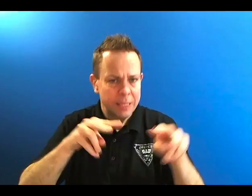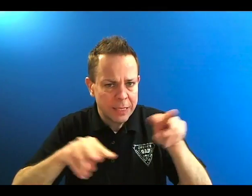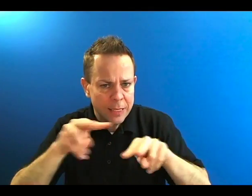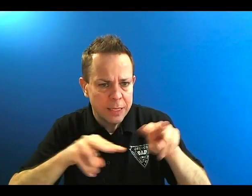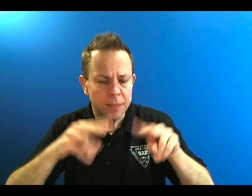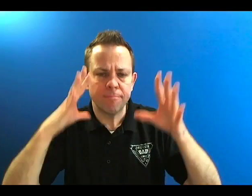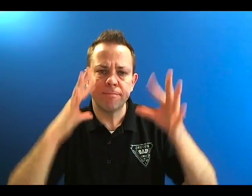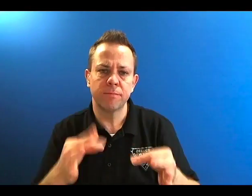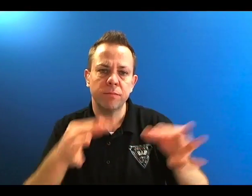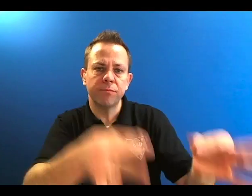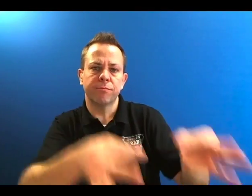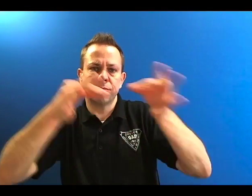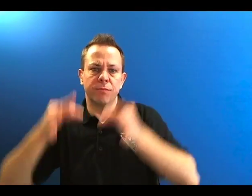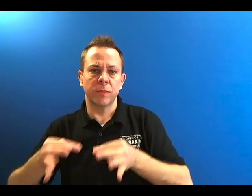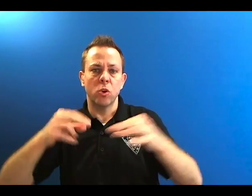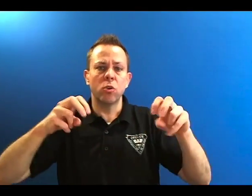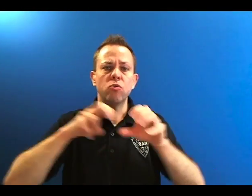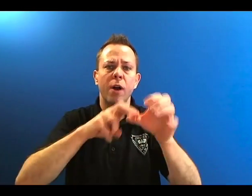their operations and decided to close the rides at an earlier date.